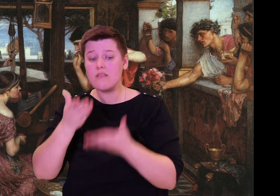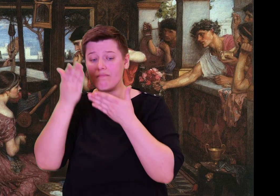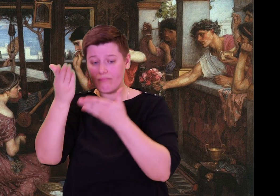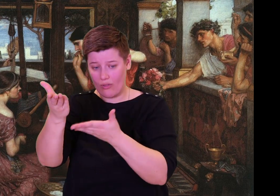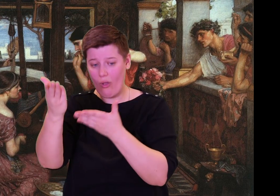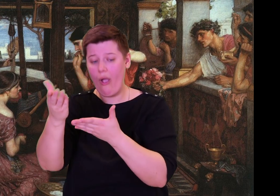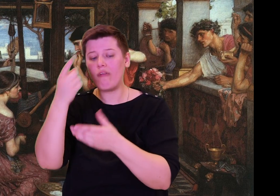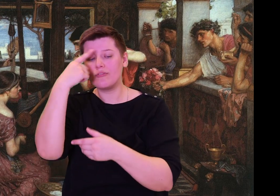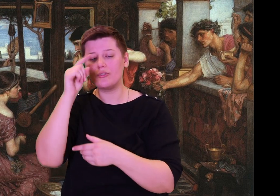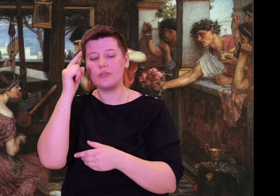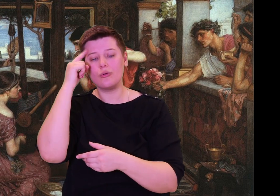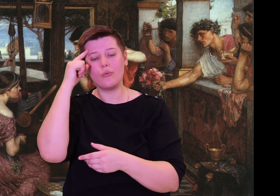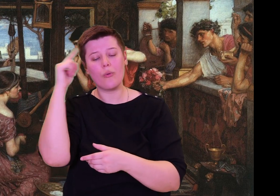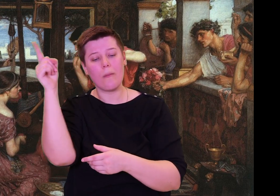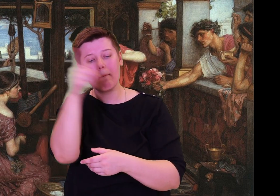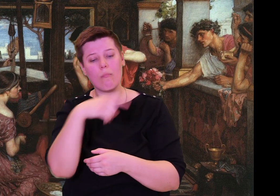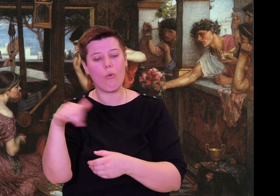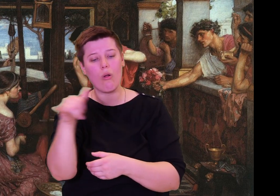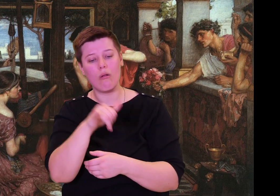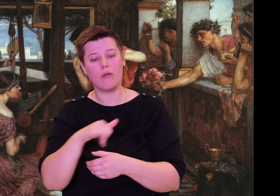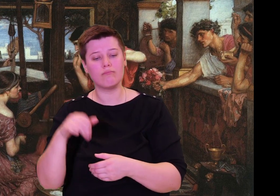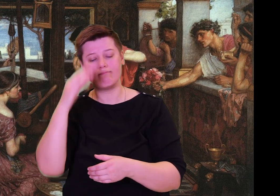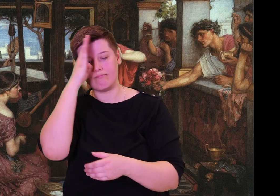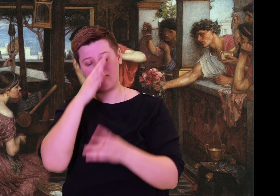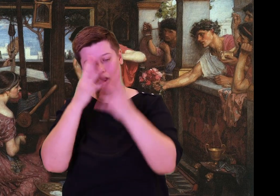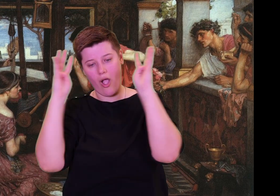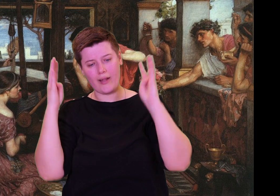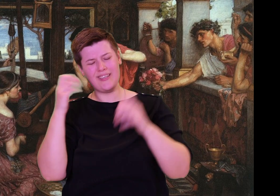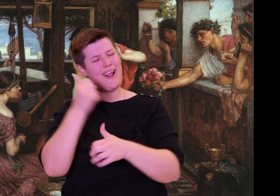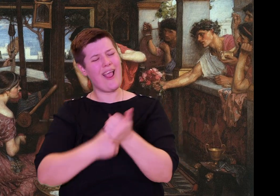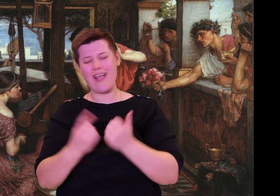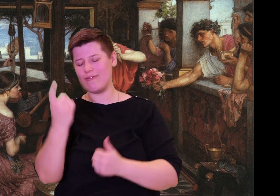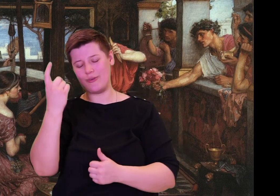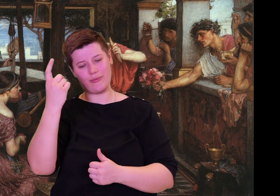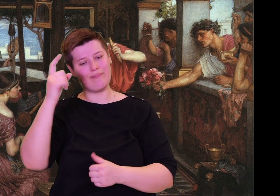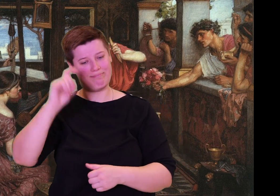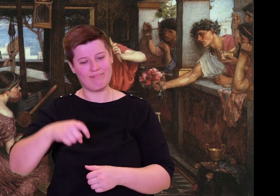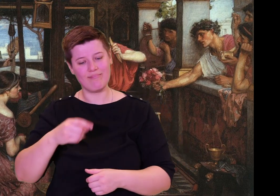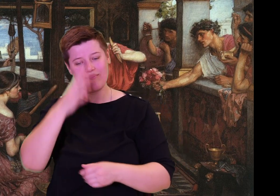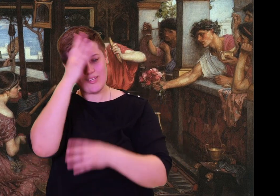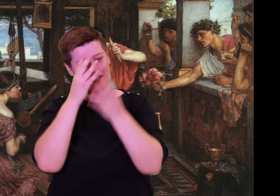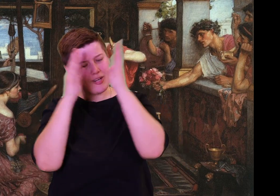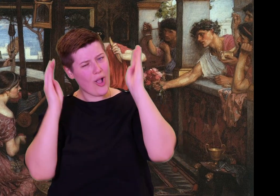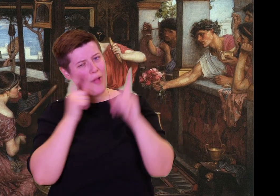toast to Pallas, child of Zeus the Aegis-Lord.